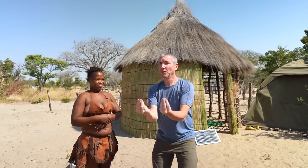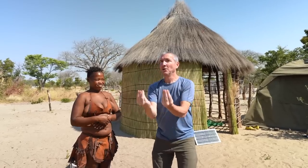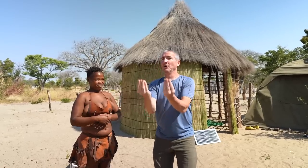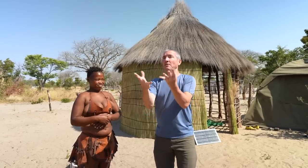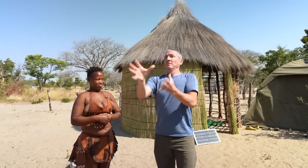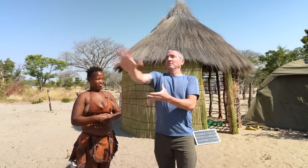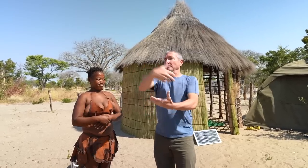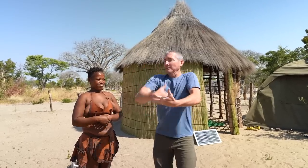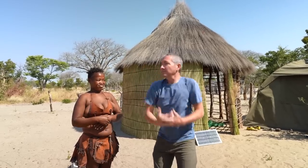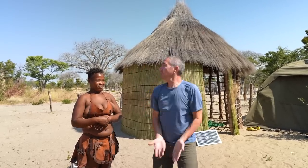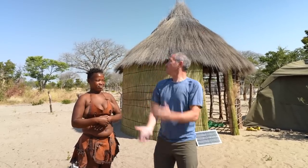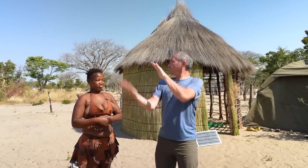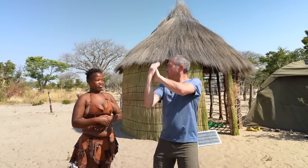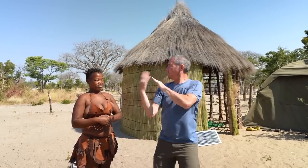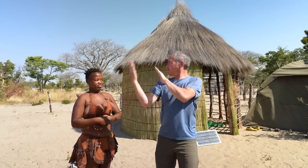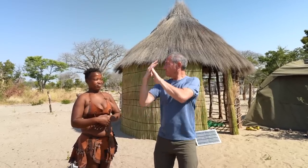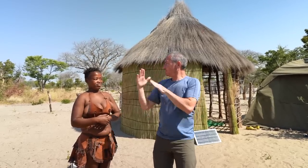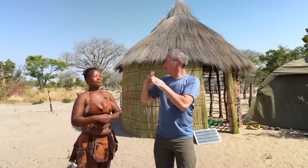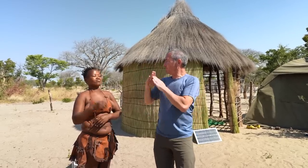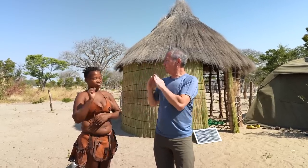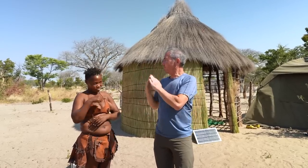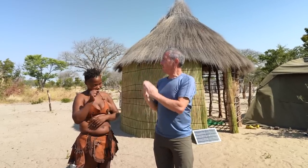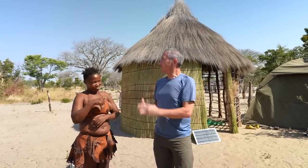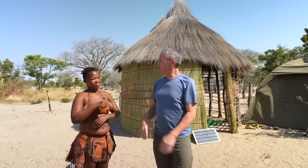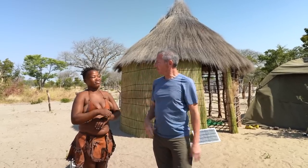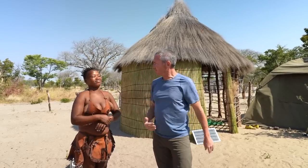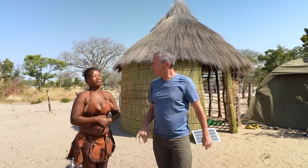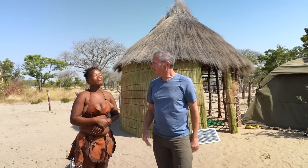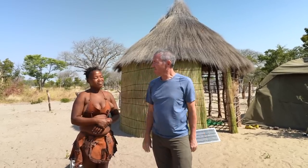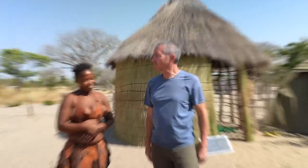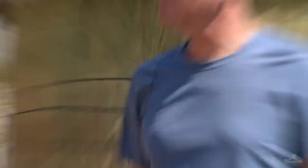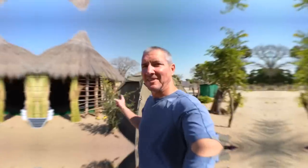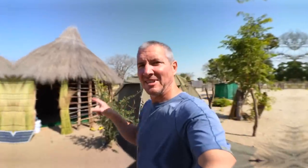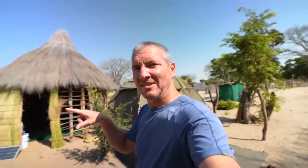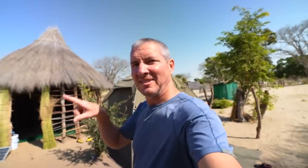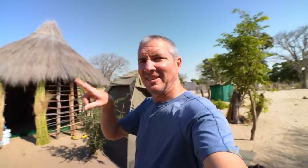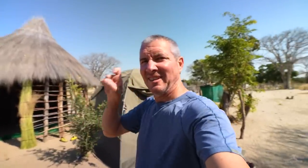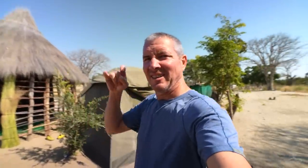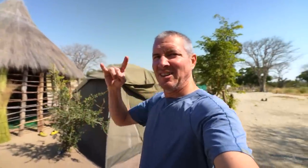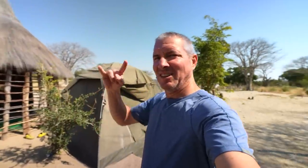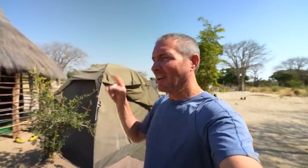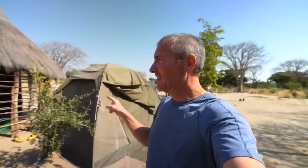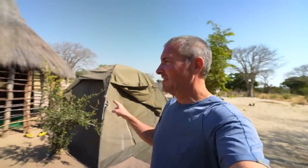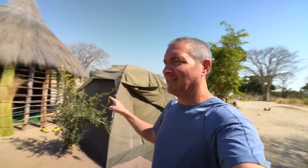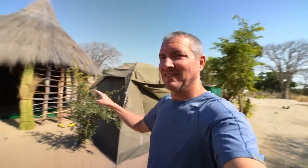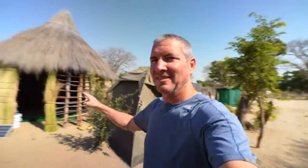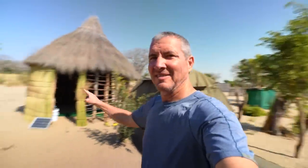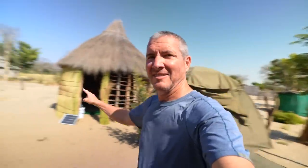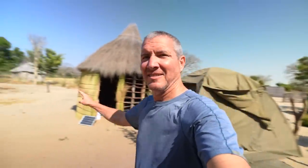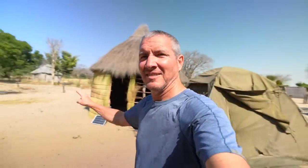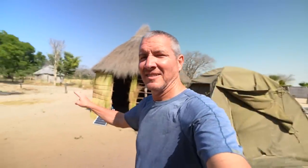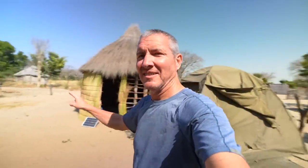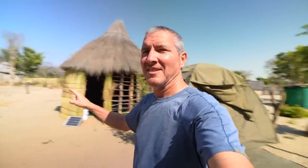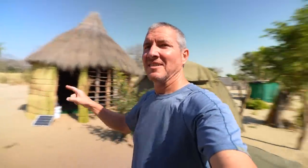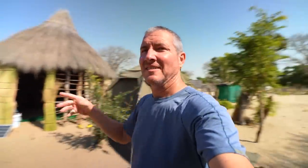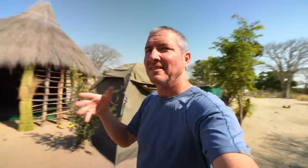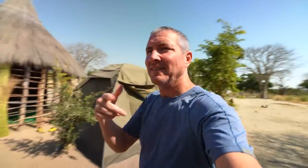until you finally have enough to harvest! Yes, that’s right. See this tent here?